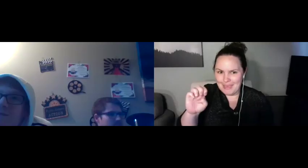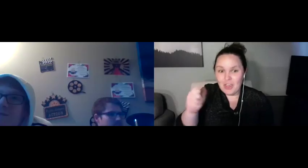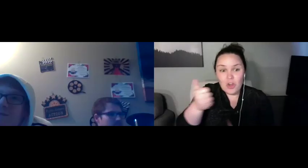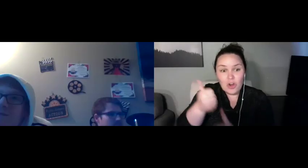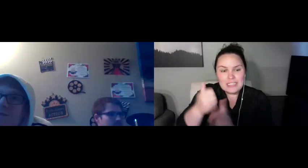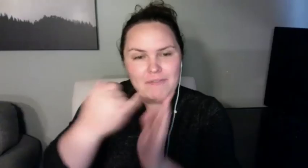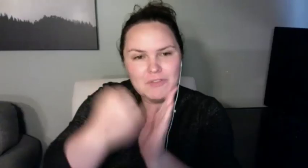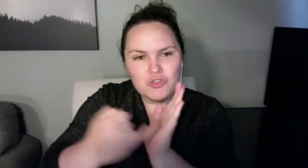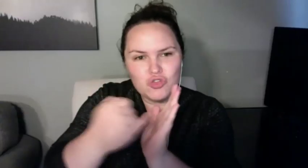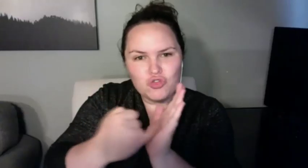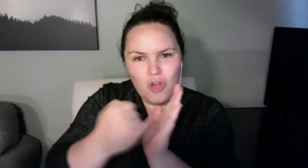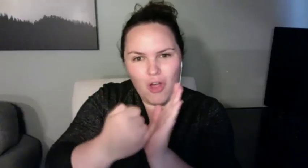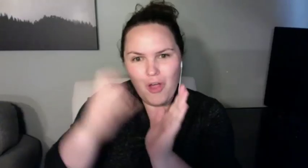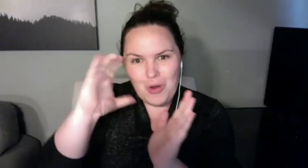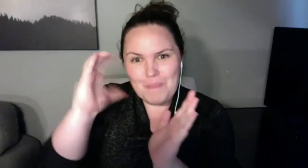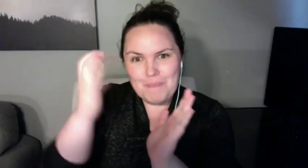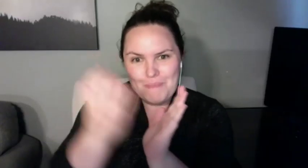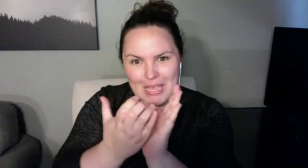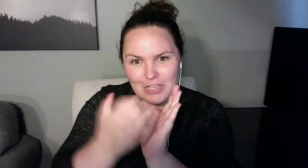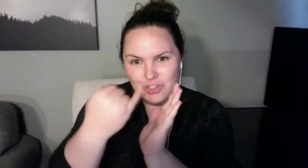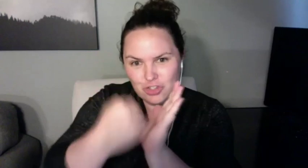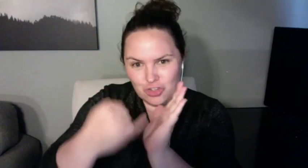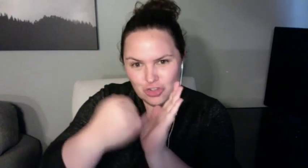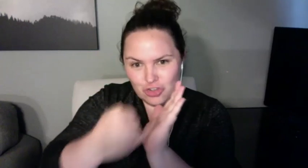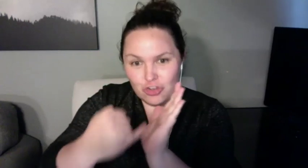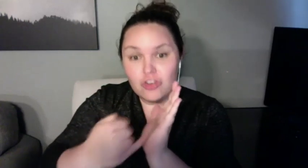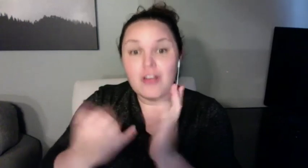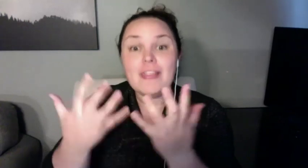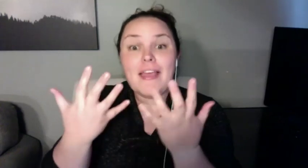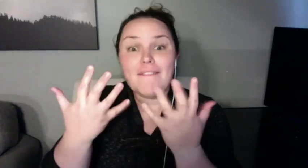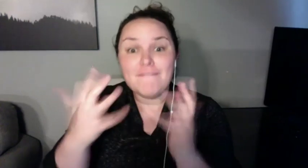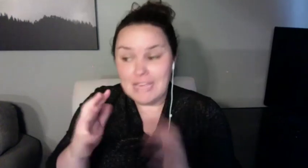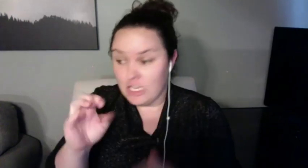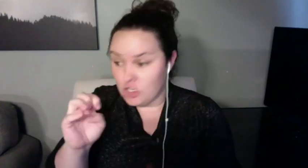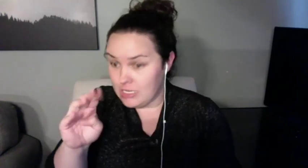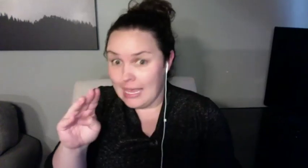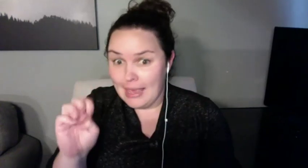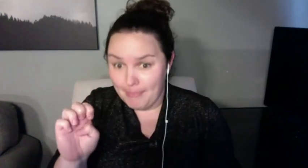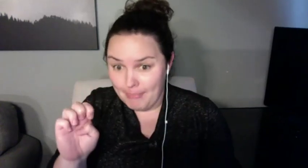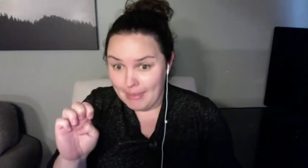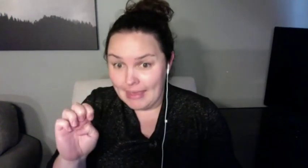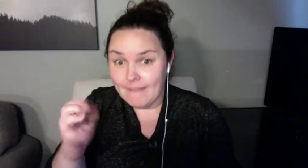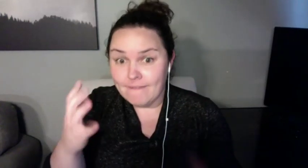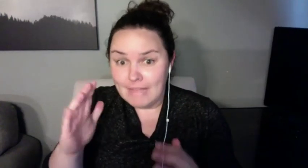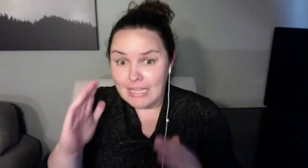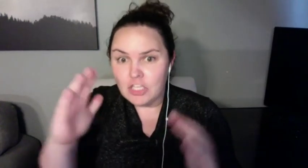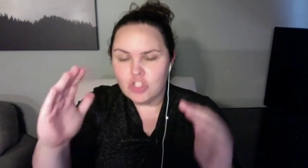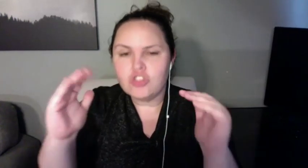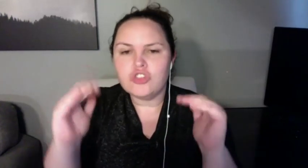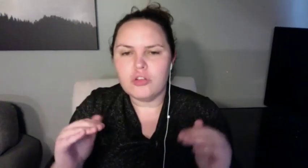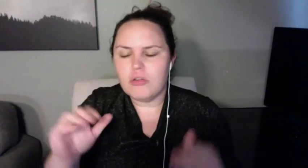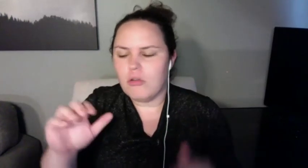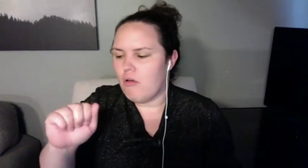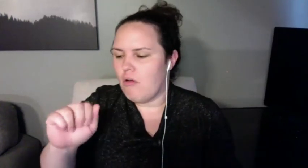For sure. >> RJ: All right. Last but not least, Hannah. Who, as you'll recall, did a presentation